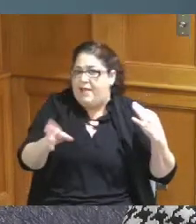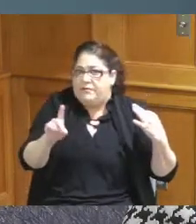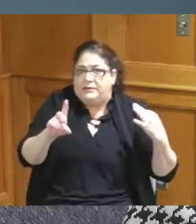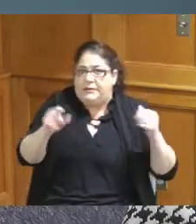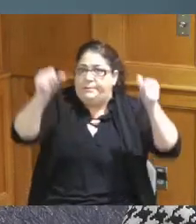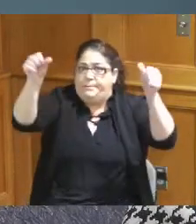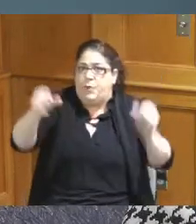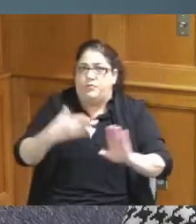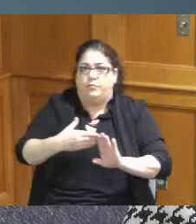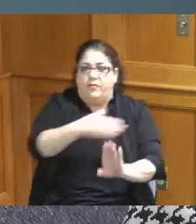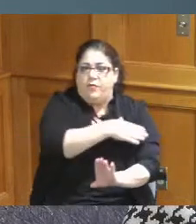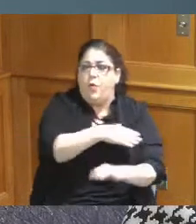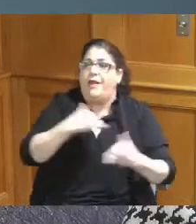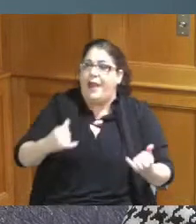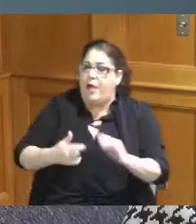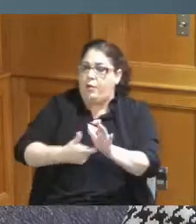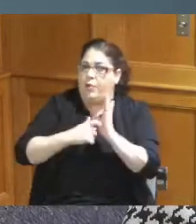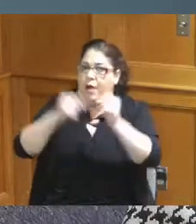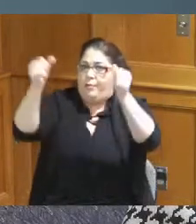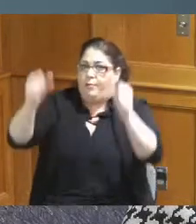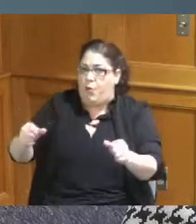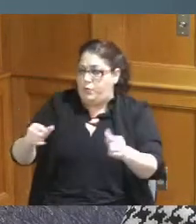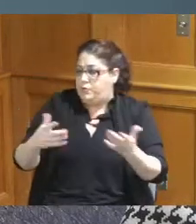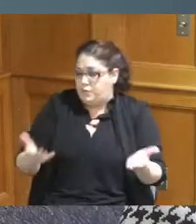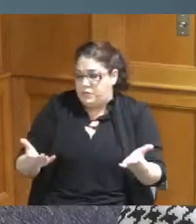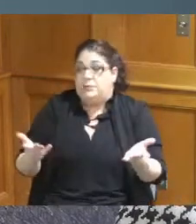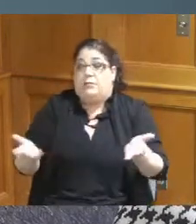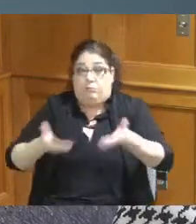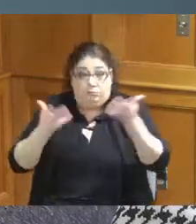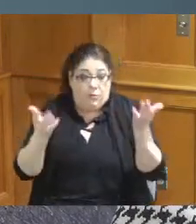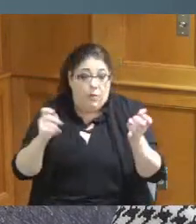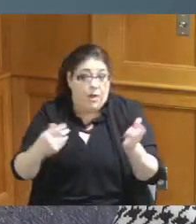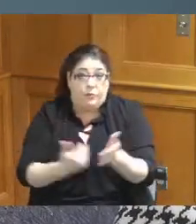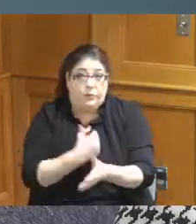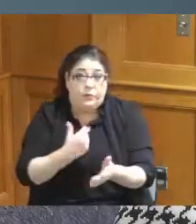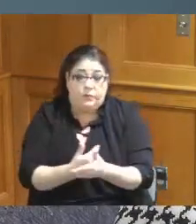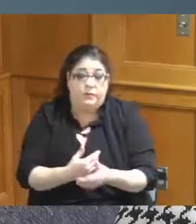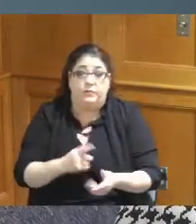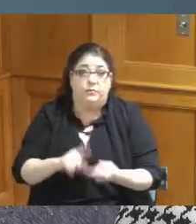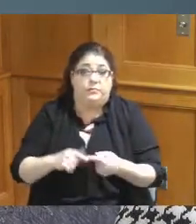before as far as I don't know never but it hadn't been posted before and so it needed